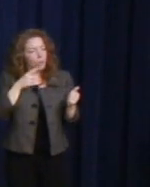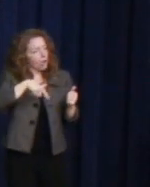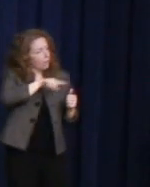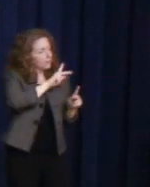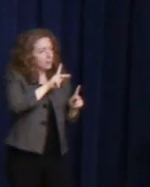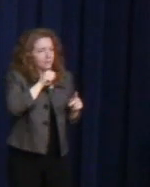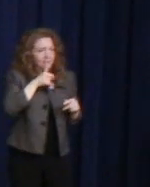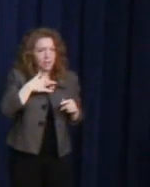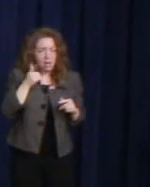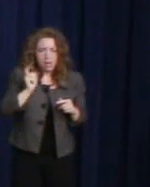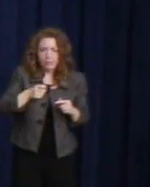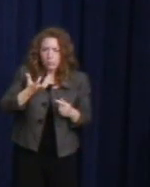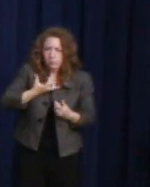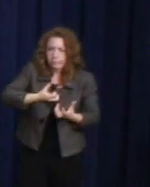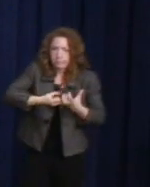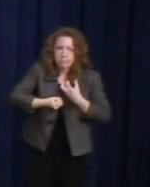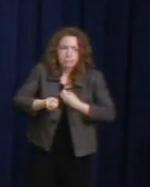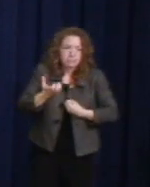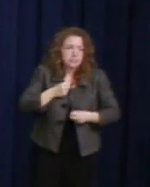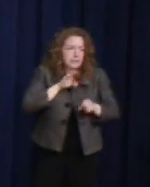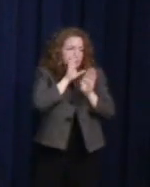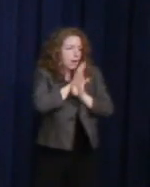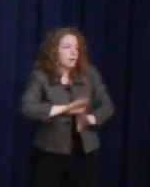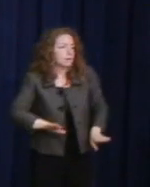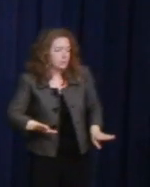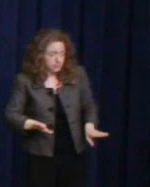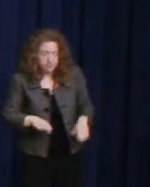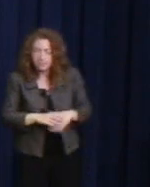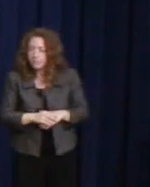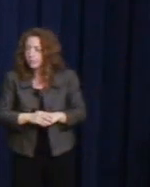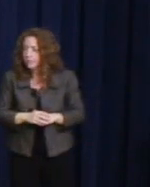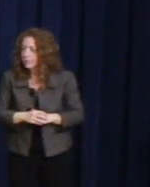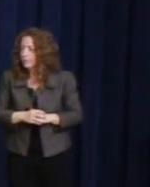In his most famous speech, he talked about young